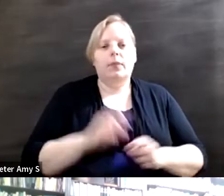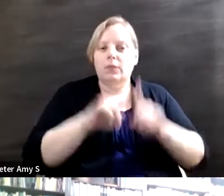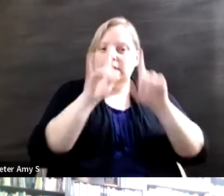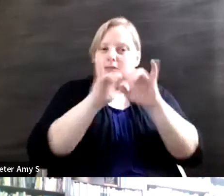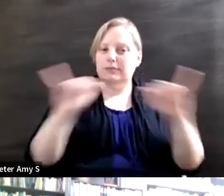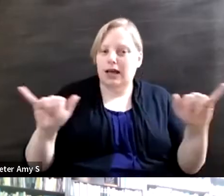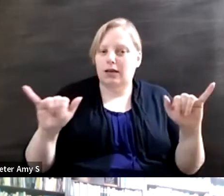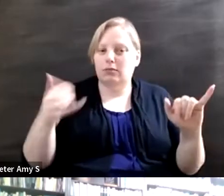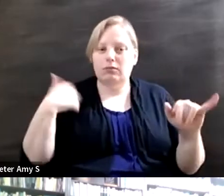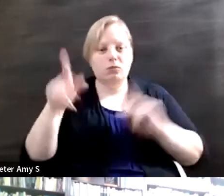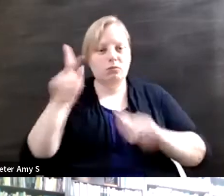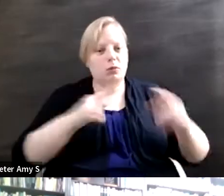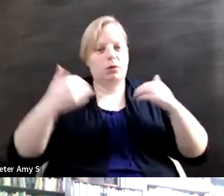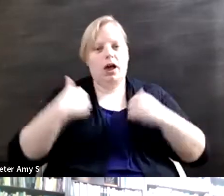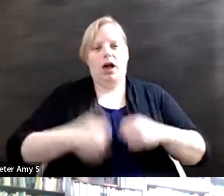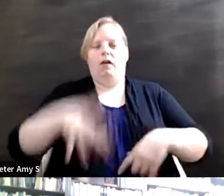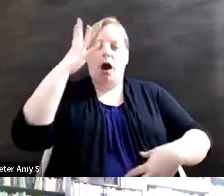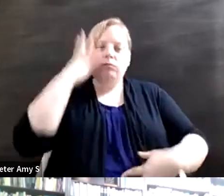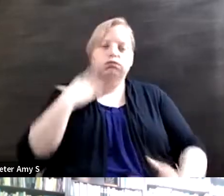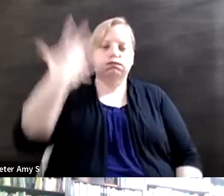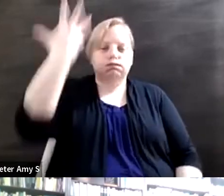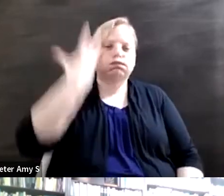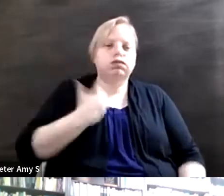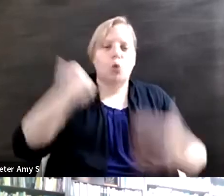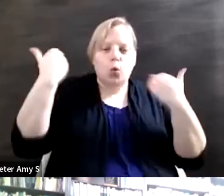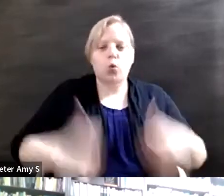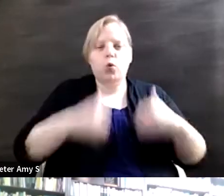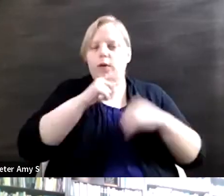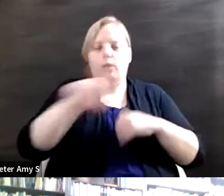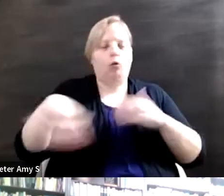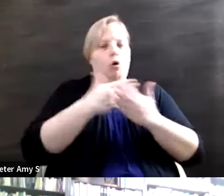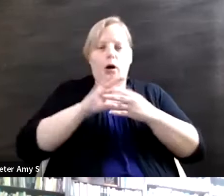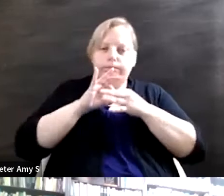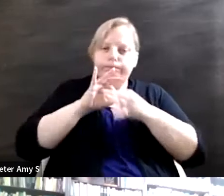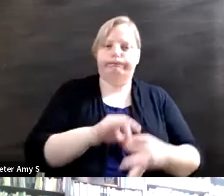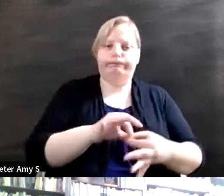a vast network of experience and it's not all just rooted in the fact that we have a disability. And